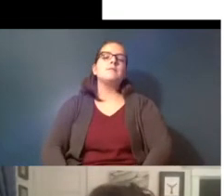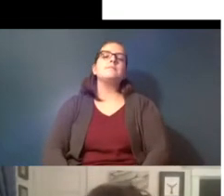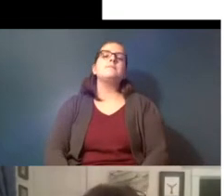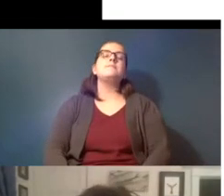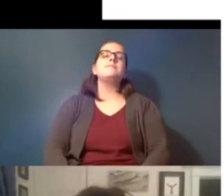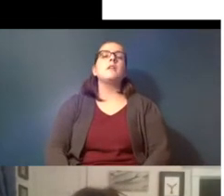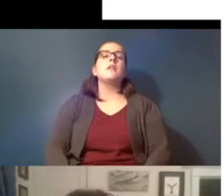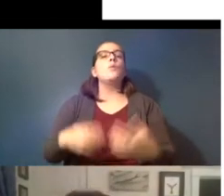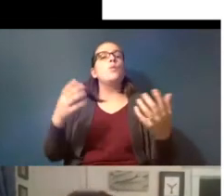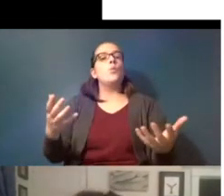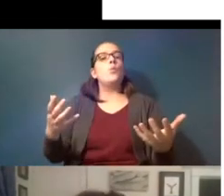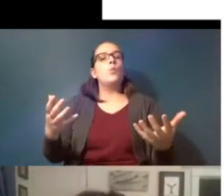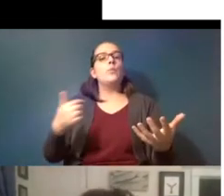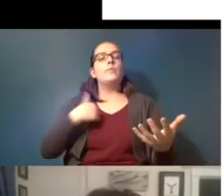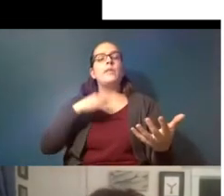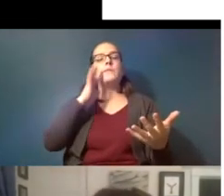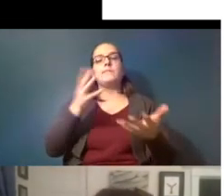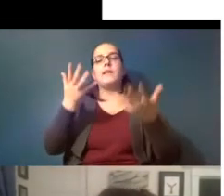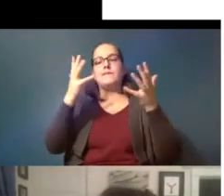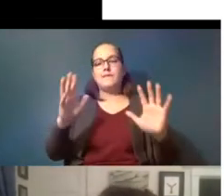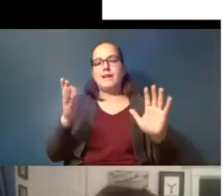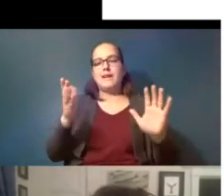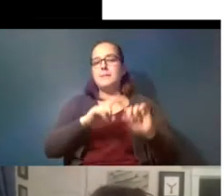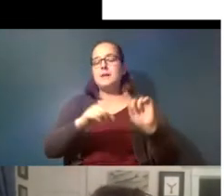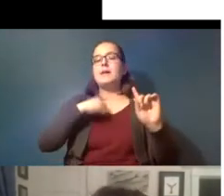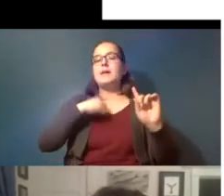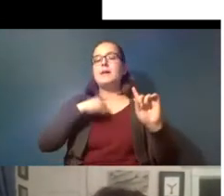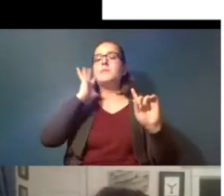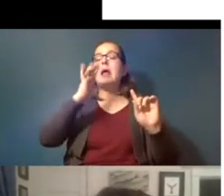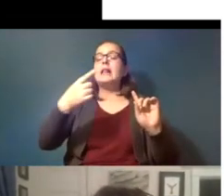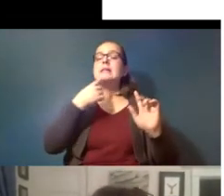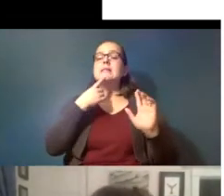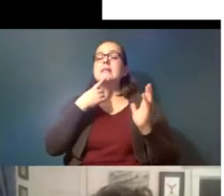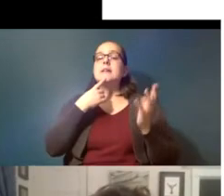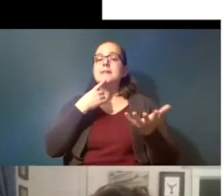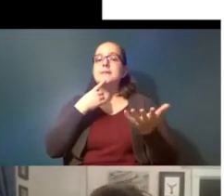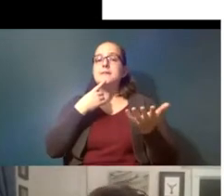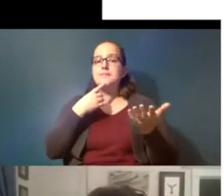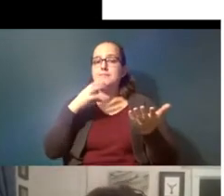so i'm going to finish up there but i will say that this this work is moving